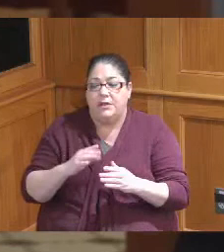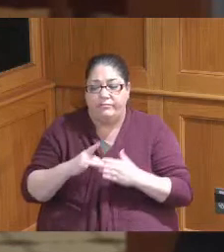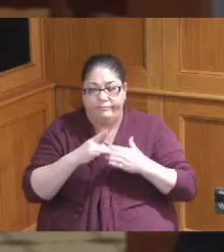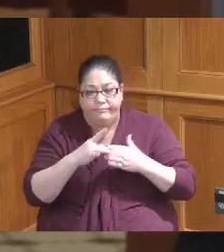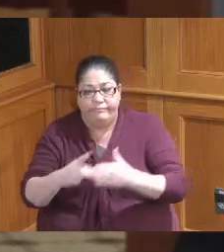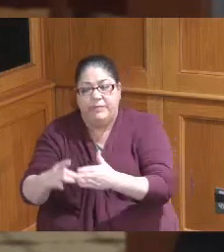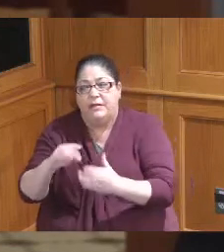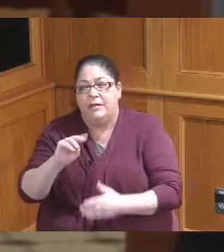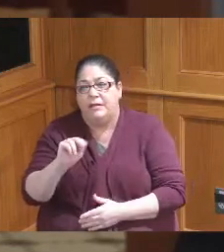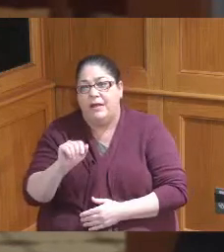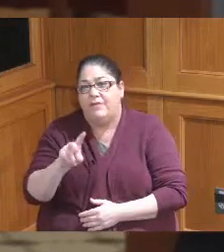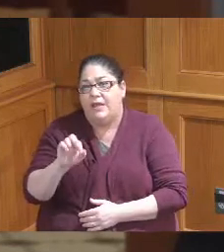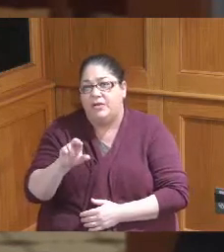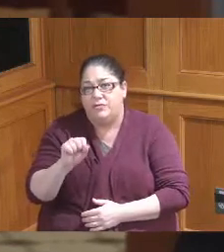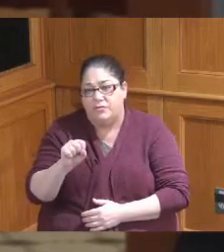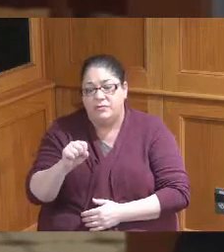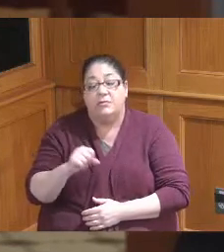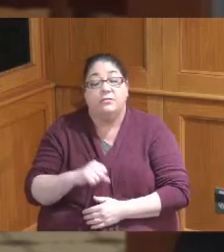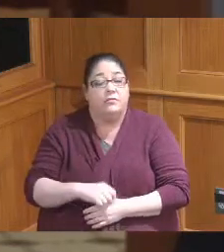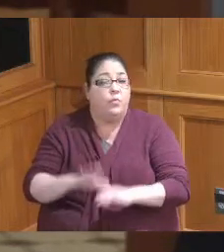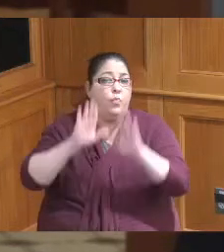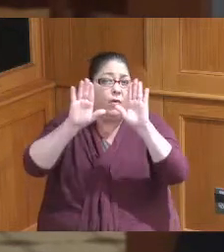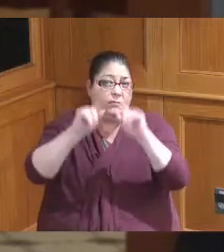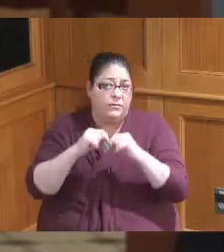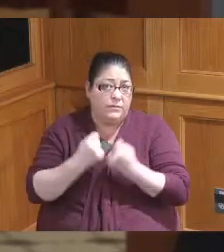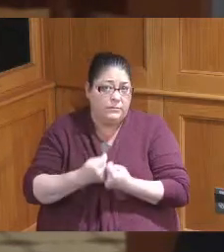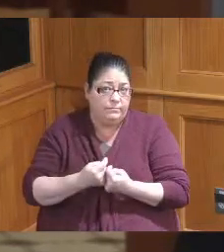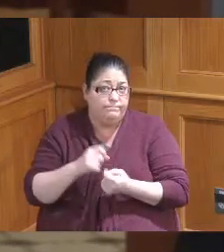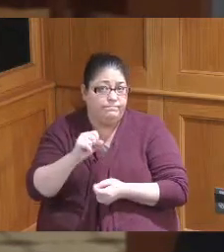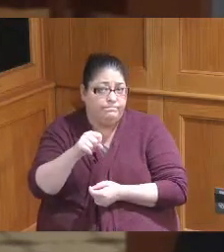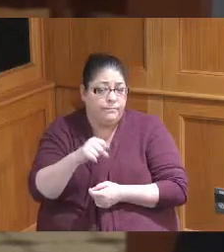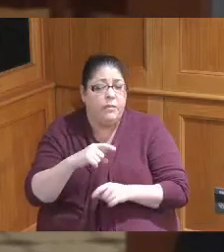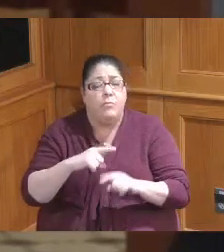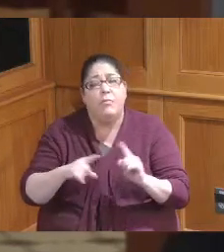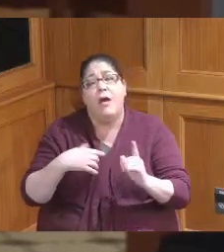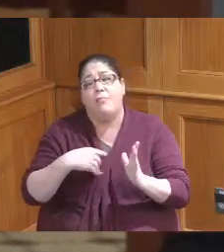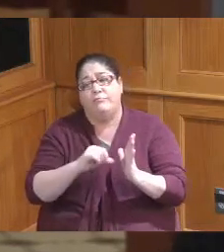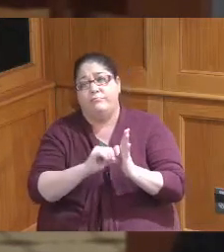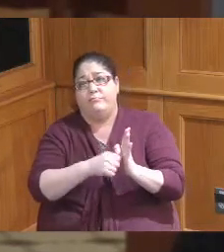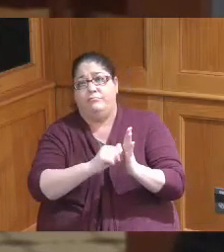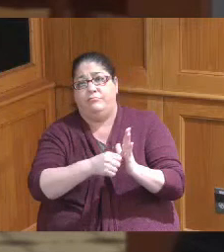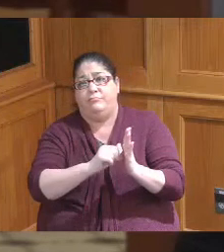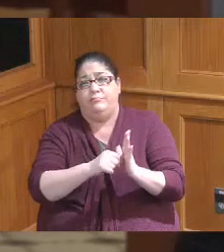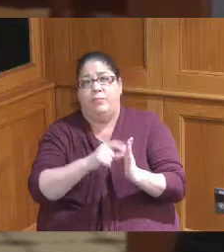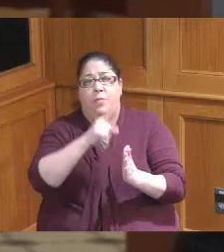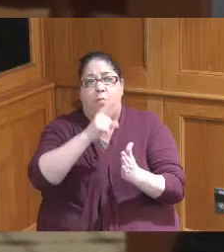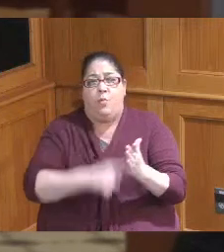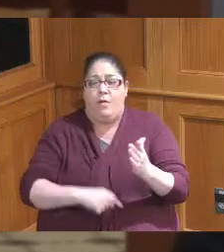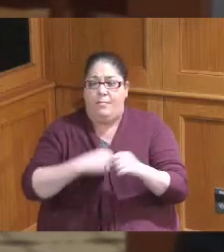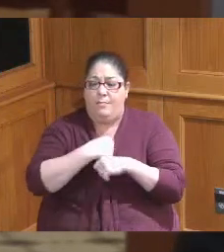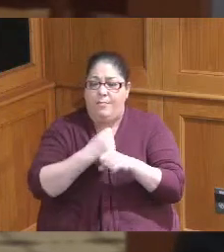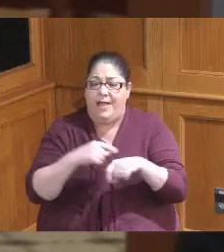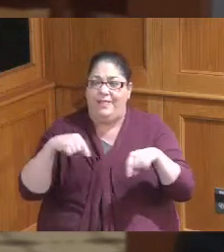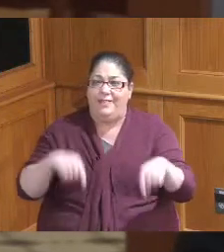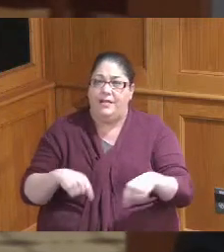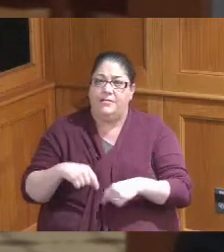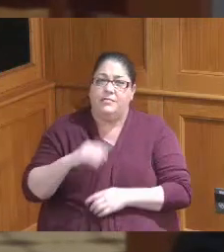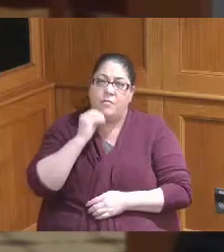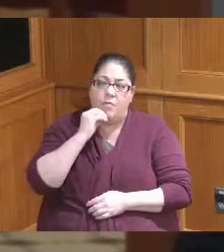there and I'm here today I wanted to underline some of what makes this home ARP opportunity